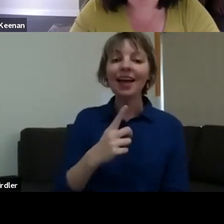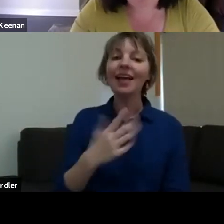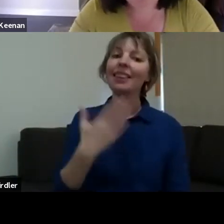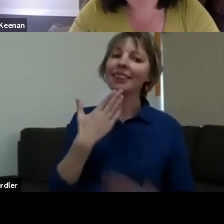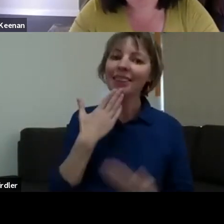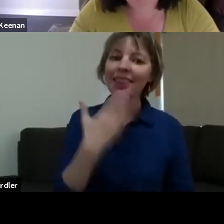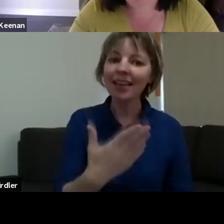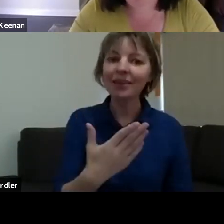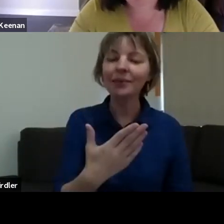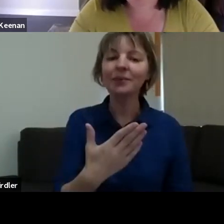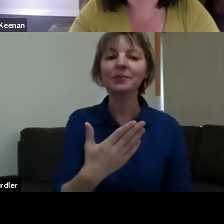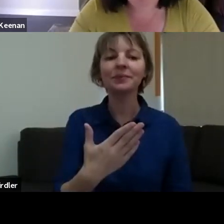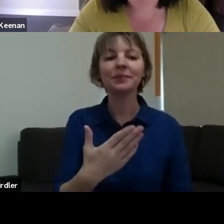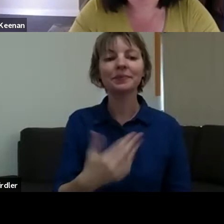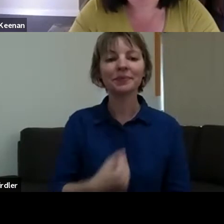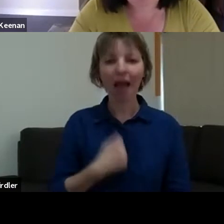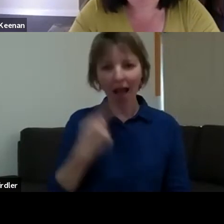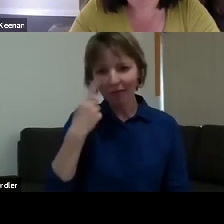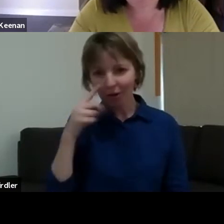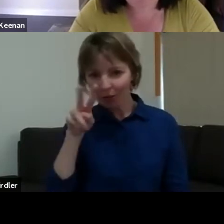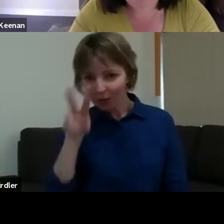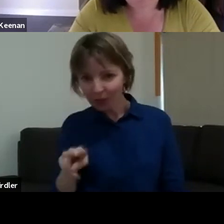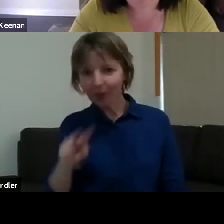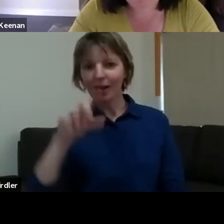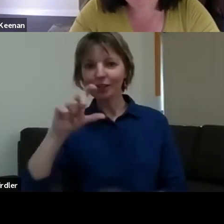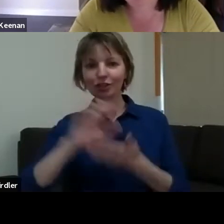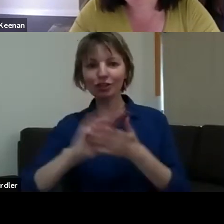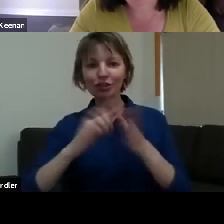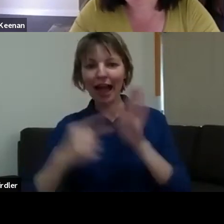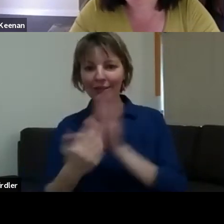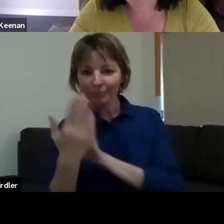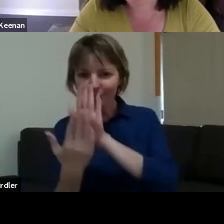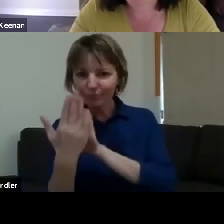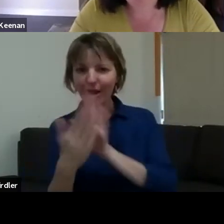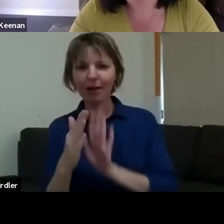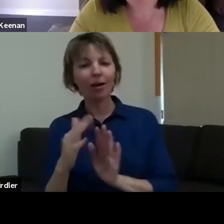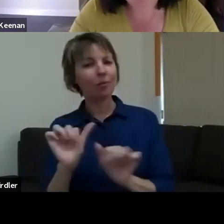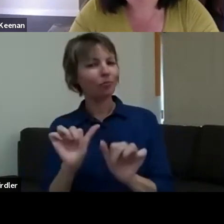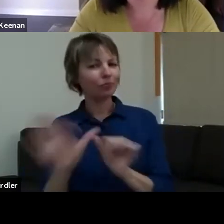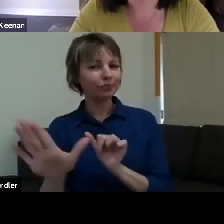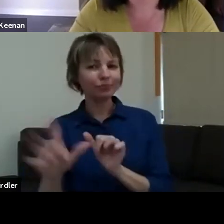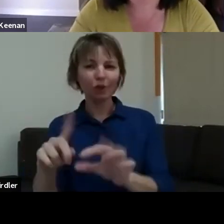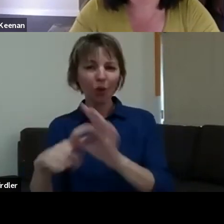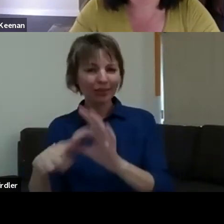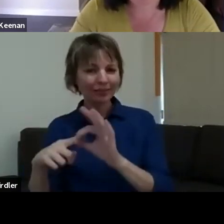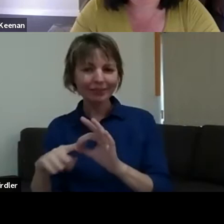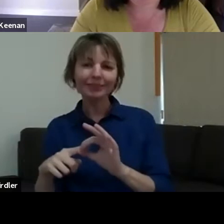look at the chat and some of the amazing questions. I we wish had lots of extra time to answer them, because there's some really terrific